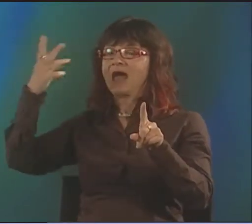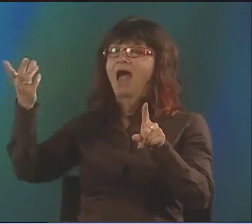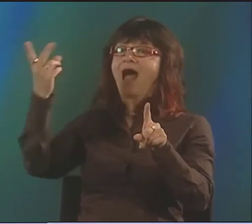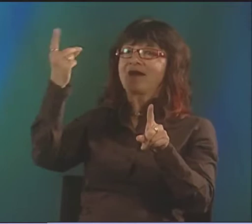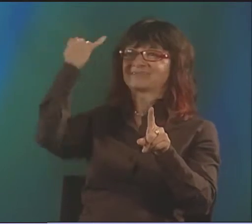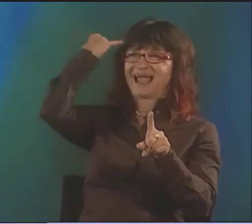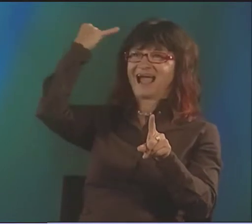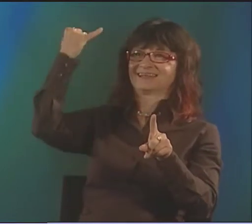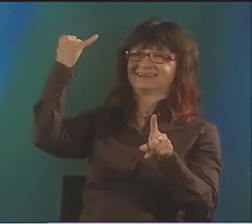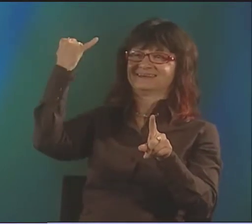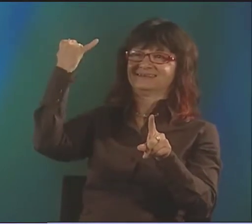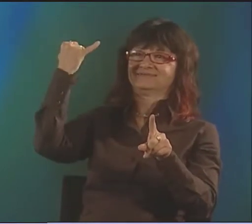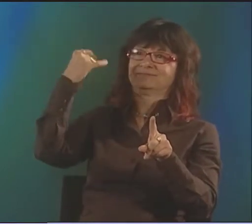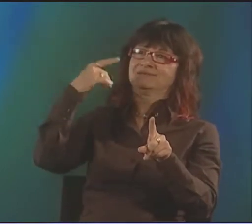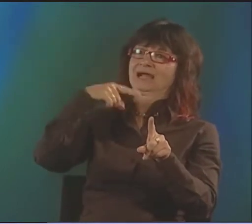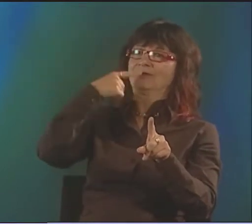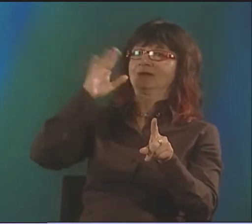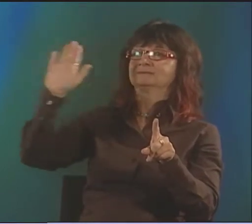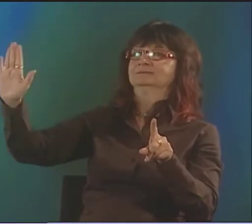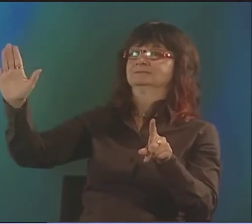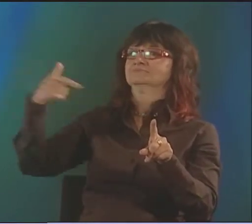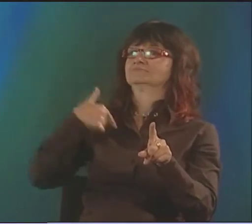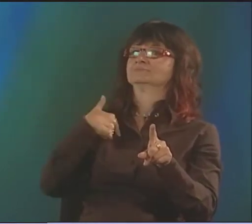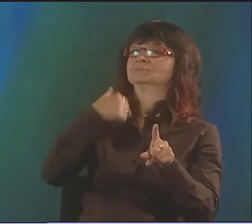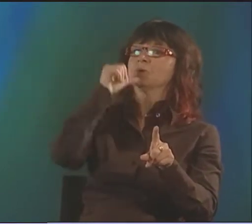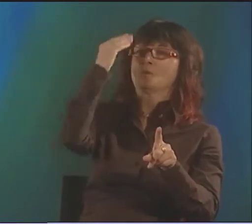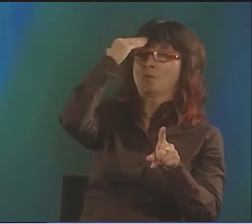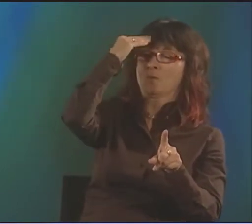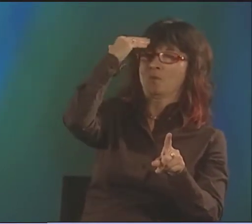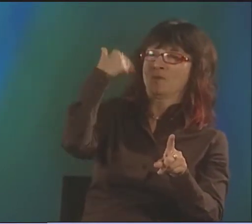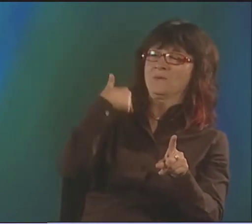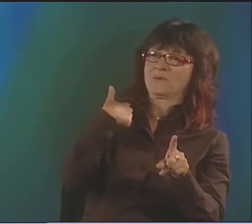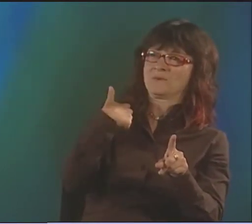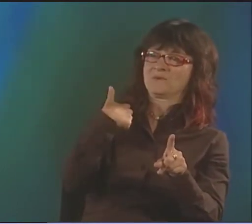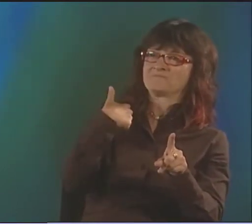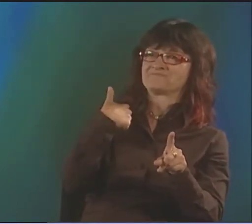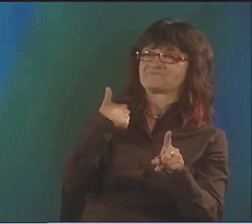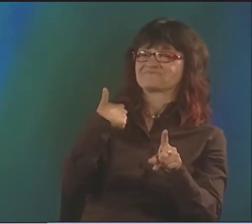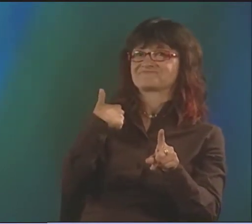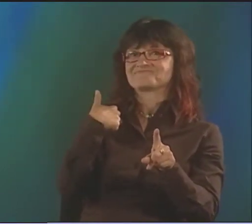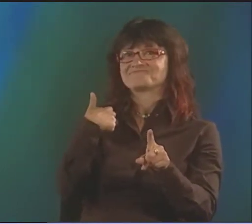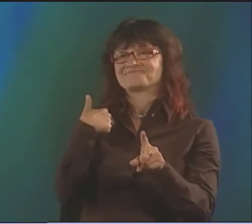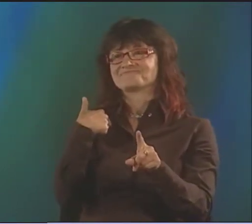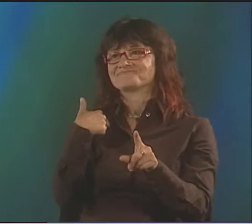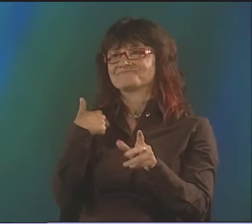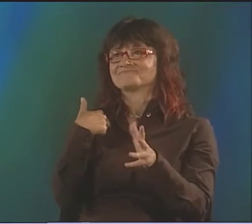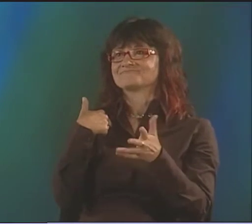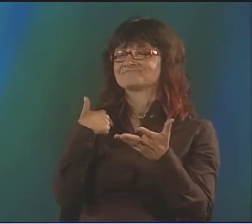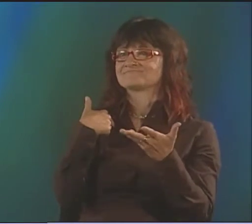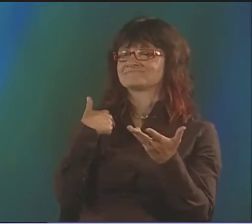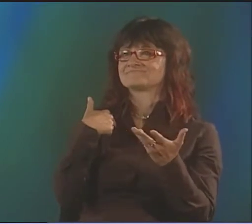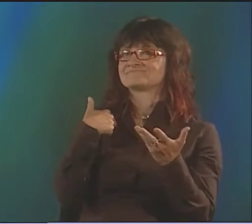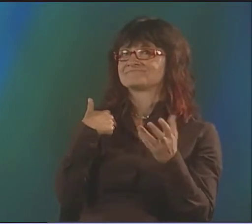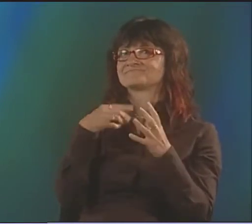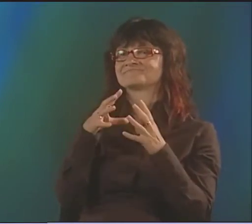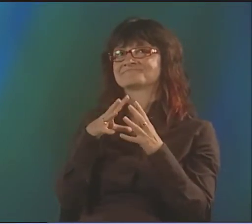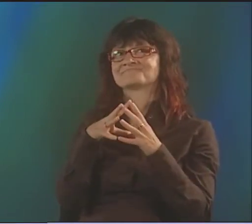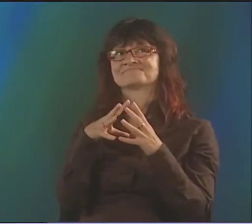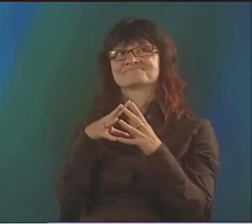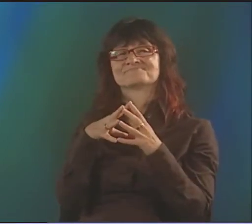AND I THOUGHT THAT, YOU KNOW, I'VE GOT THE SIGNS. I KNEW HOW TO SIGN, BUT I DIDN'T HAVE THOSE IDEAS